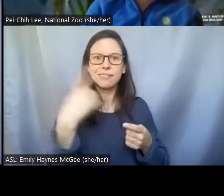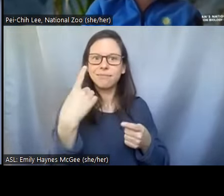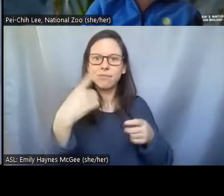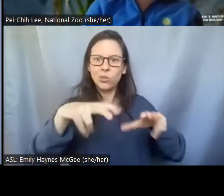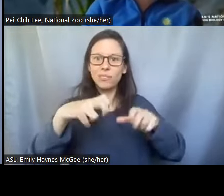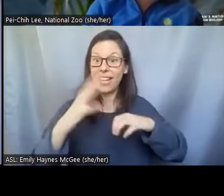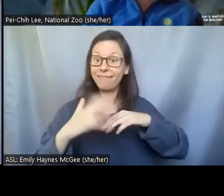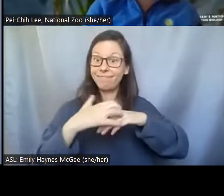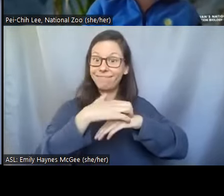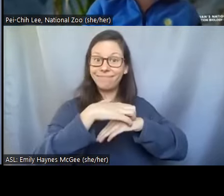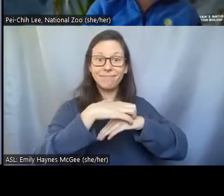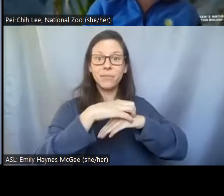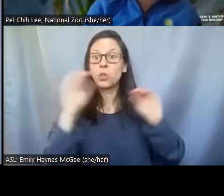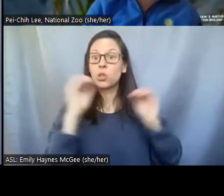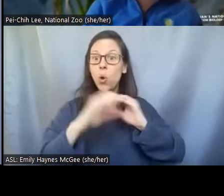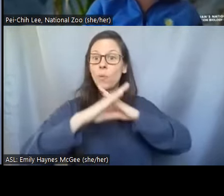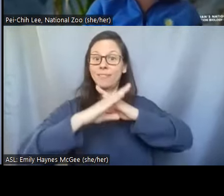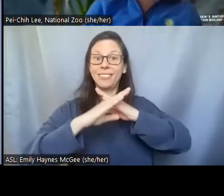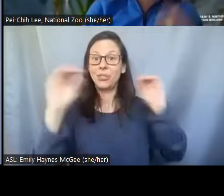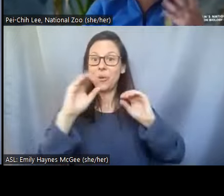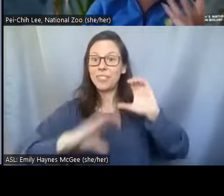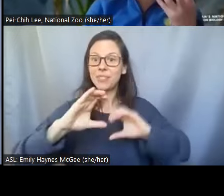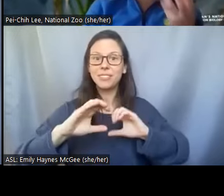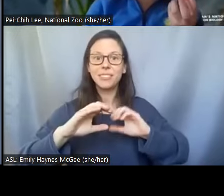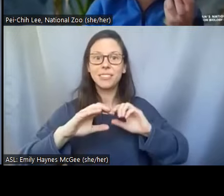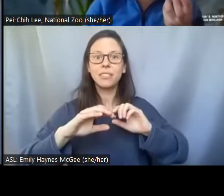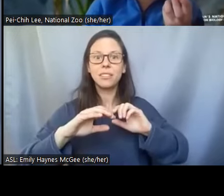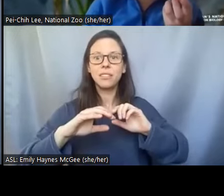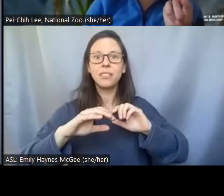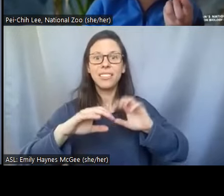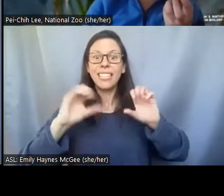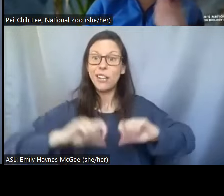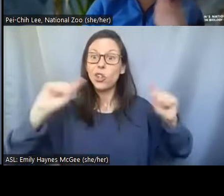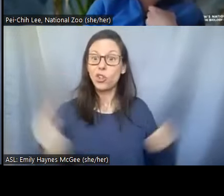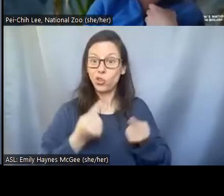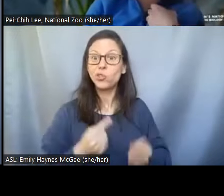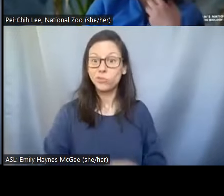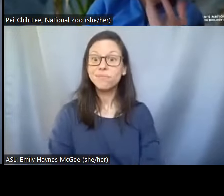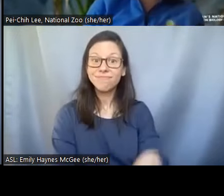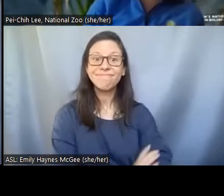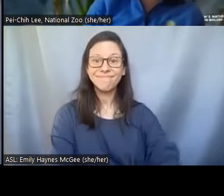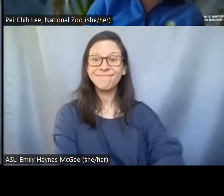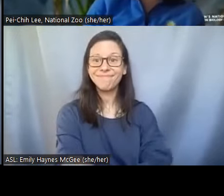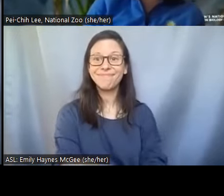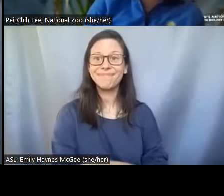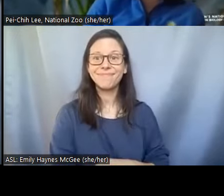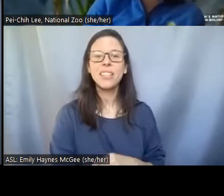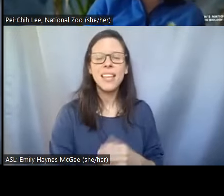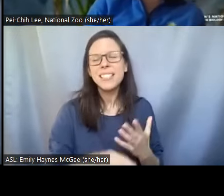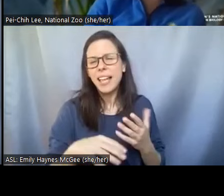nitrogen without any protection it actually will endure uh essentially cryo injury we call it. So